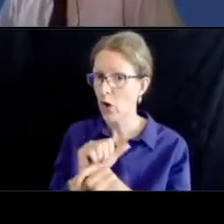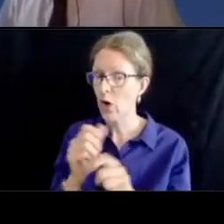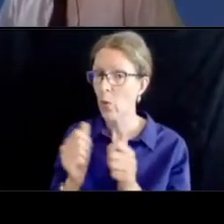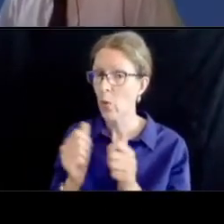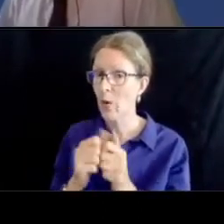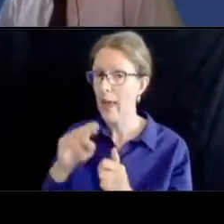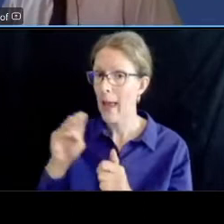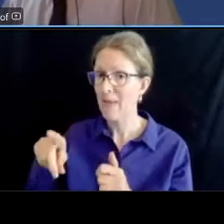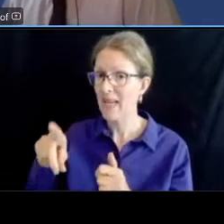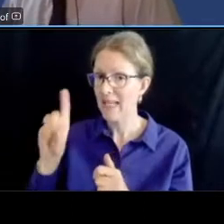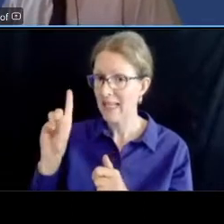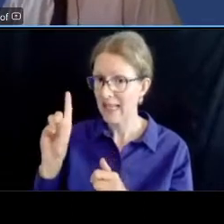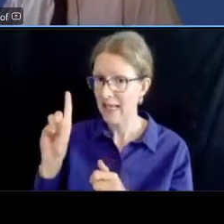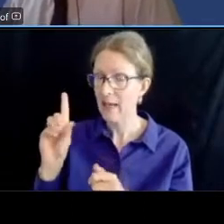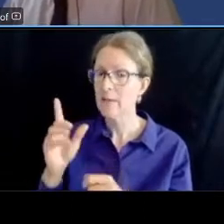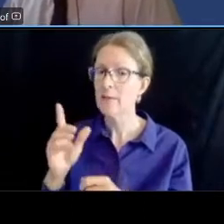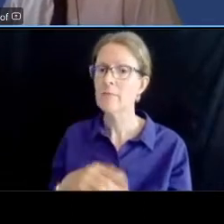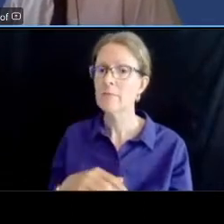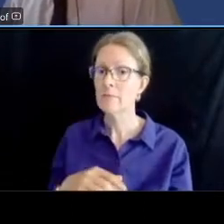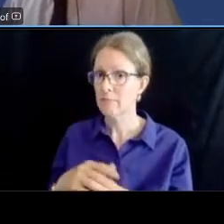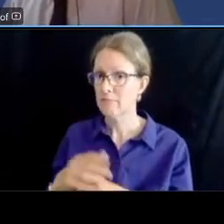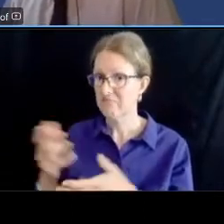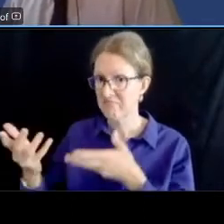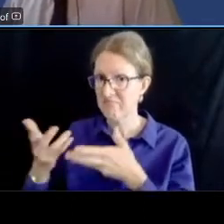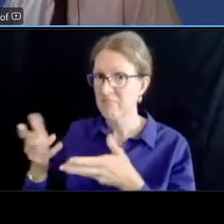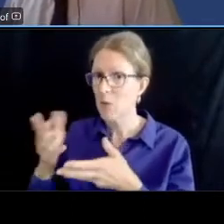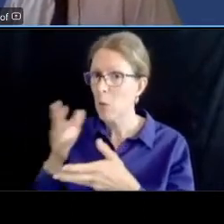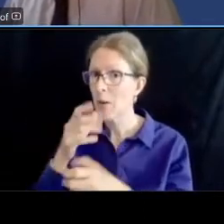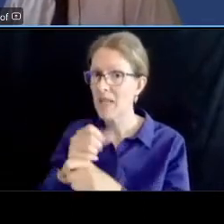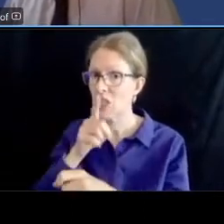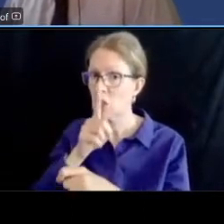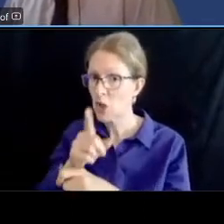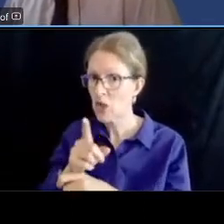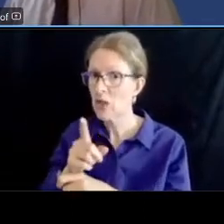to ensure that um you know with when we reduce the speed limits that we can